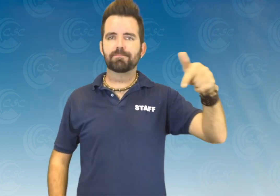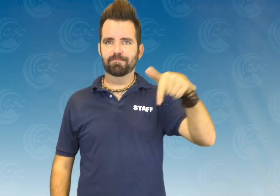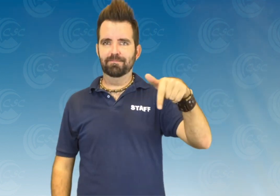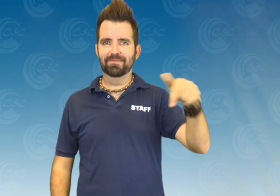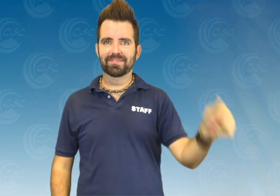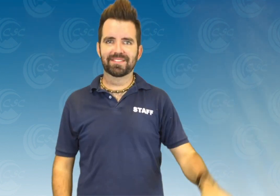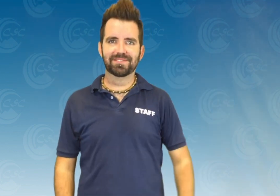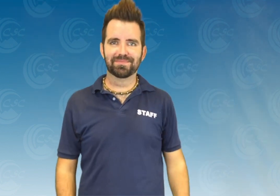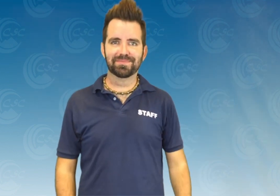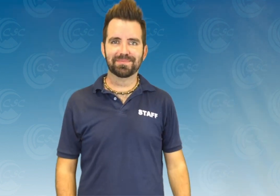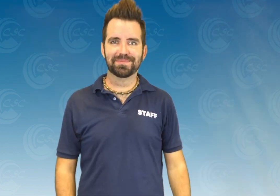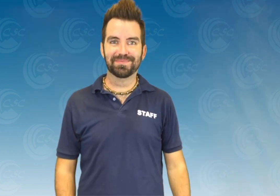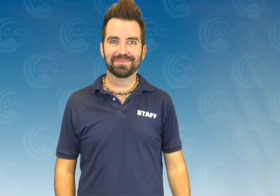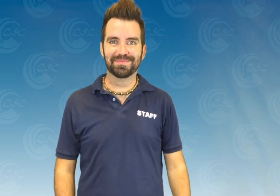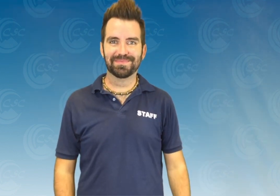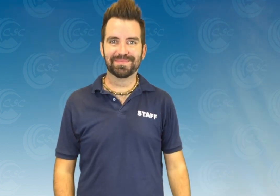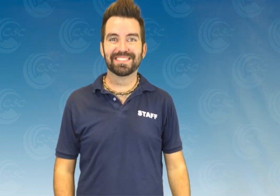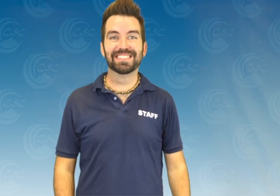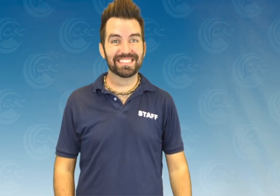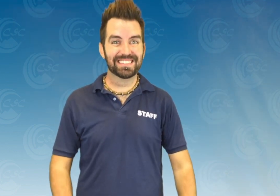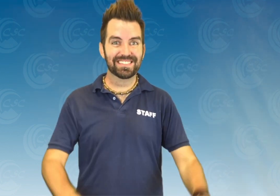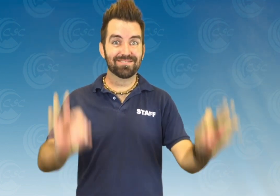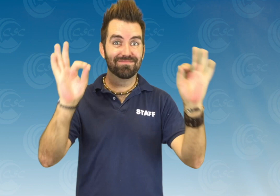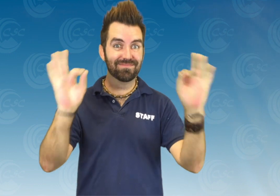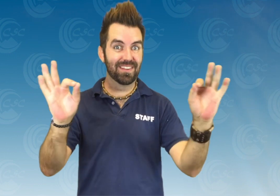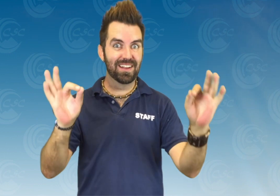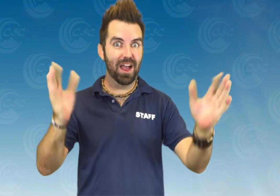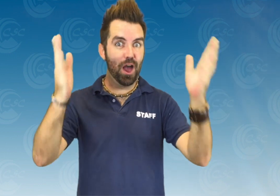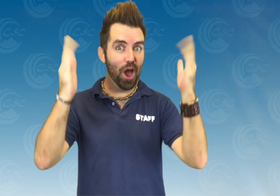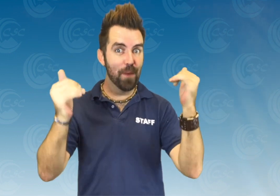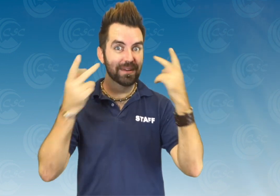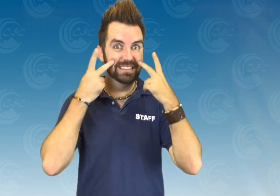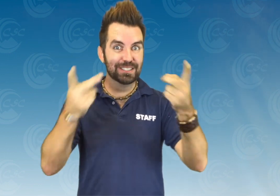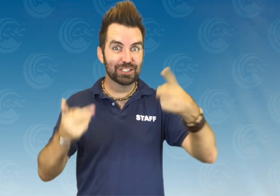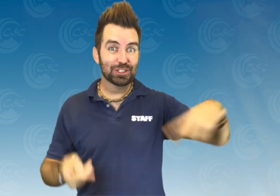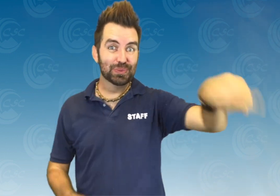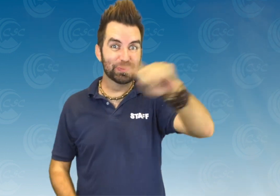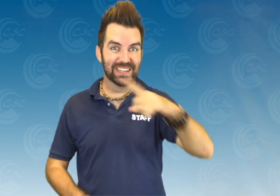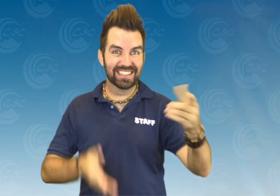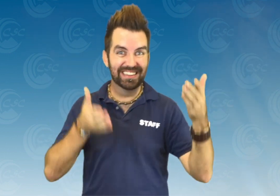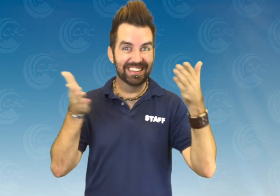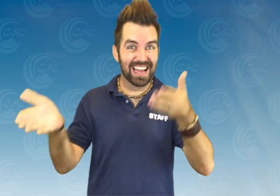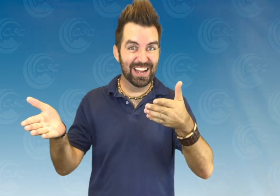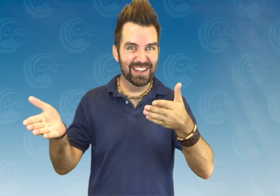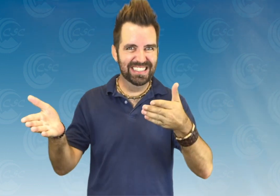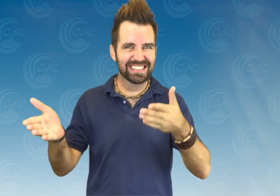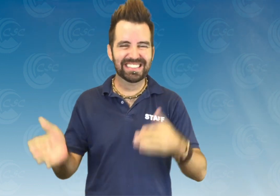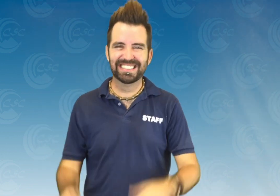RCUH 10166 We hope to see you all there!